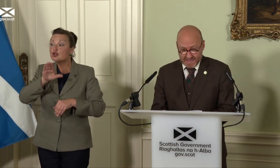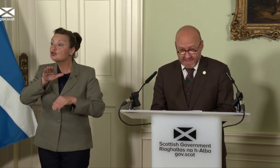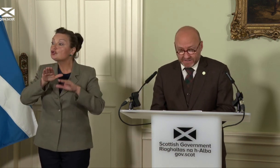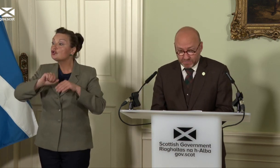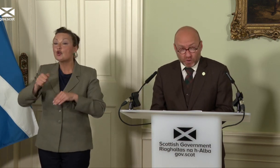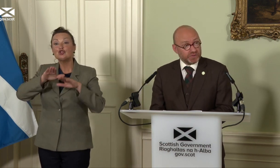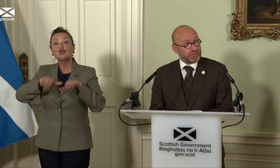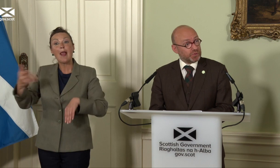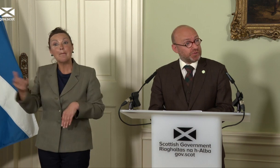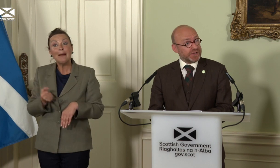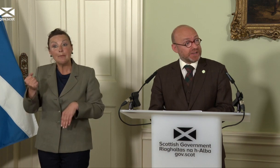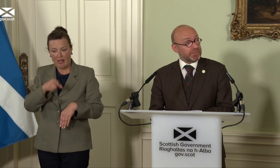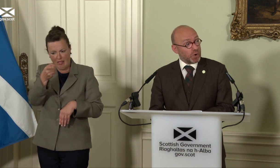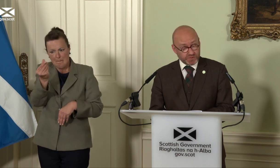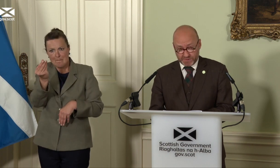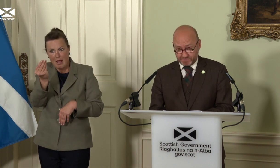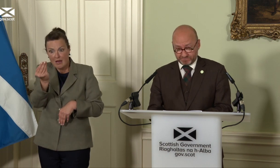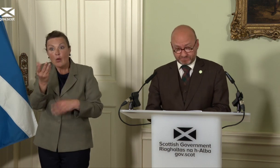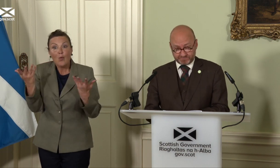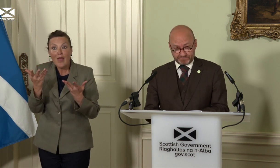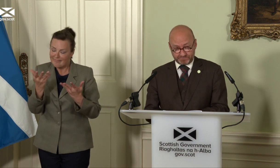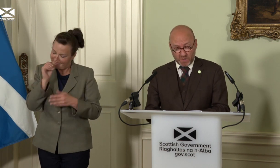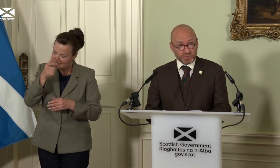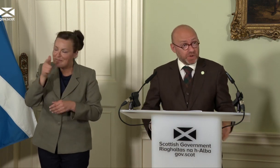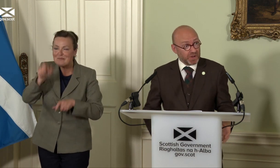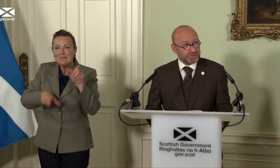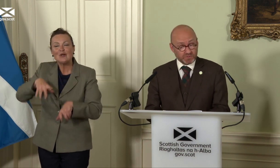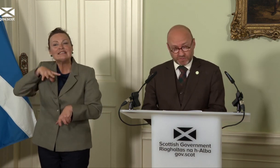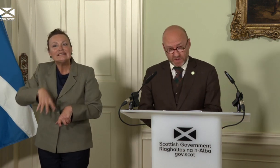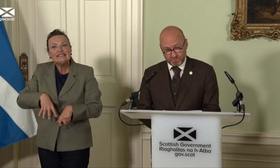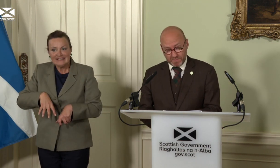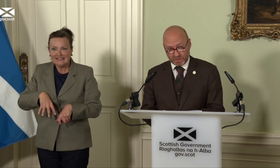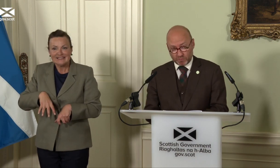into the pockets of those who need it most. With free bus travel for young people and